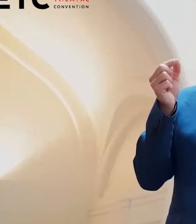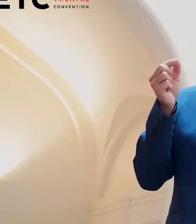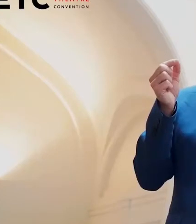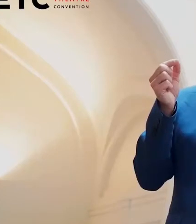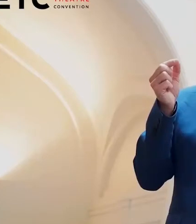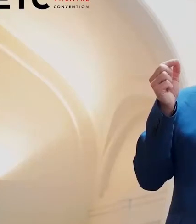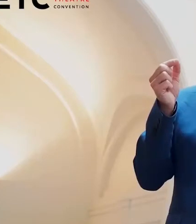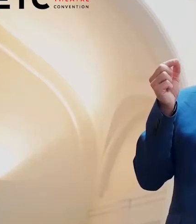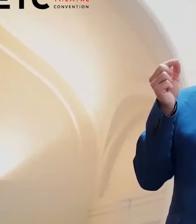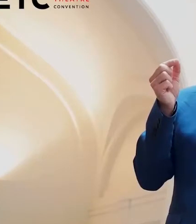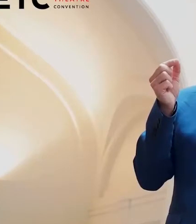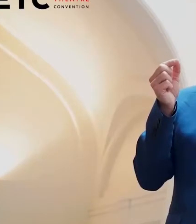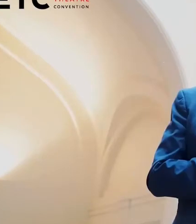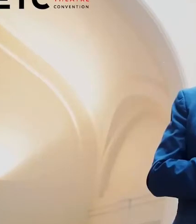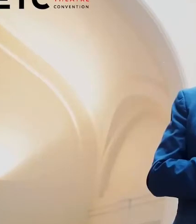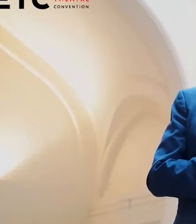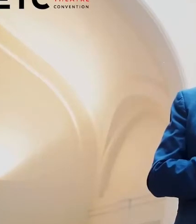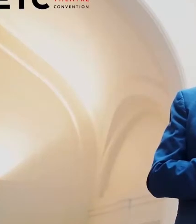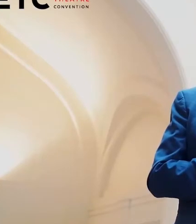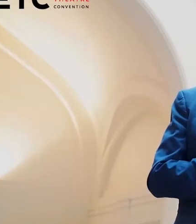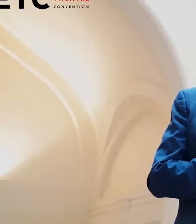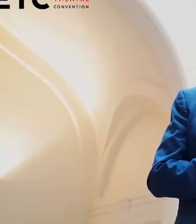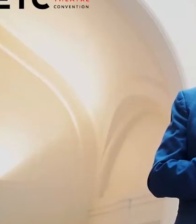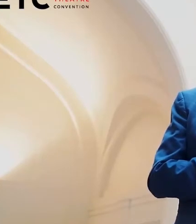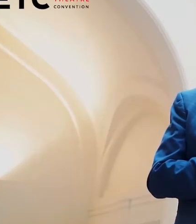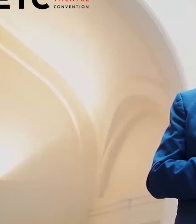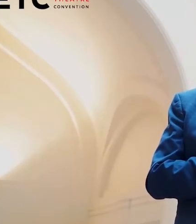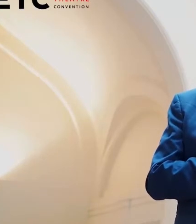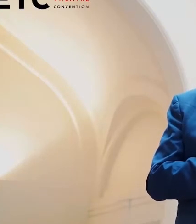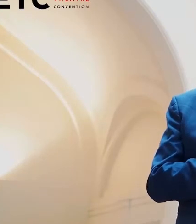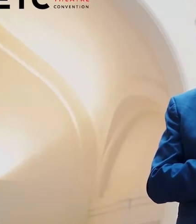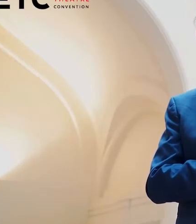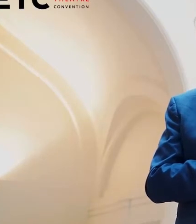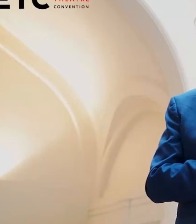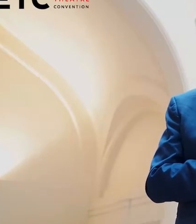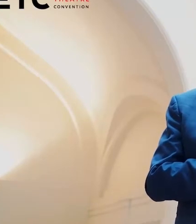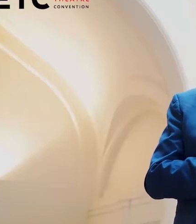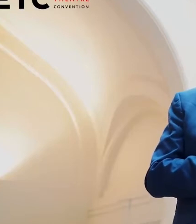offering a huge insight into new trends and tendencies